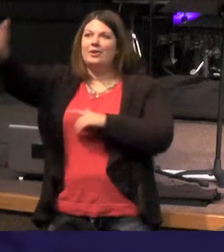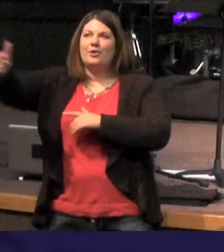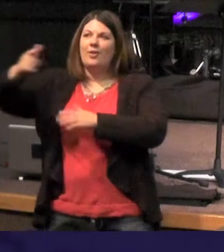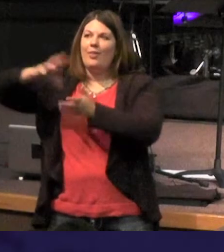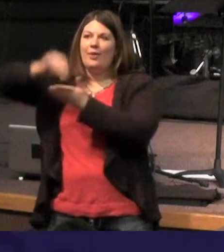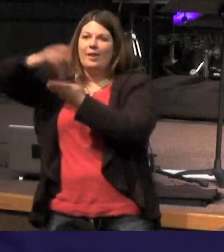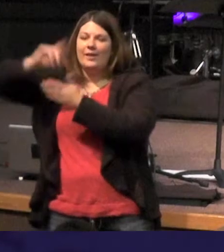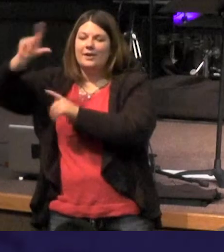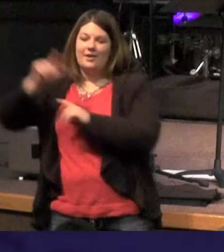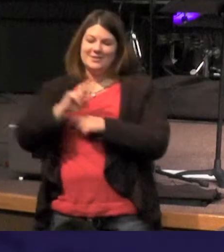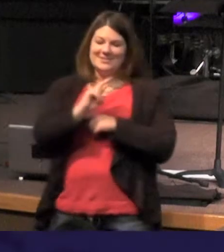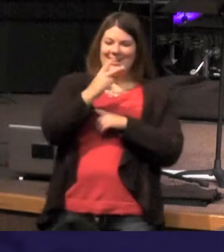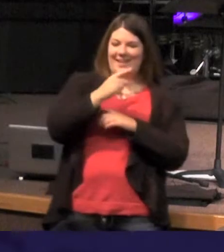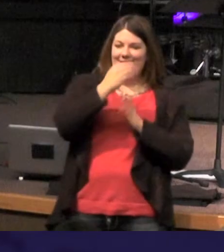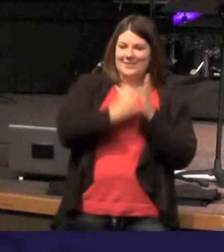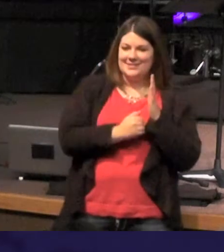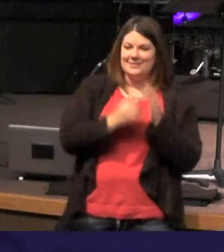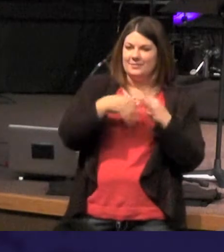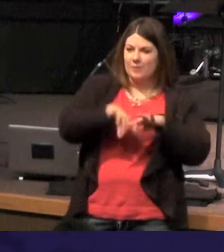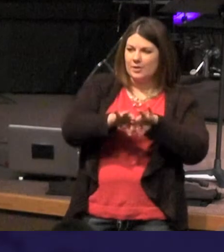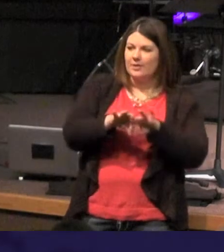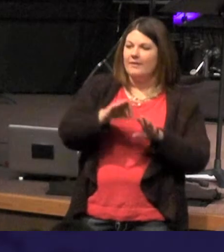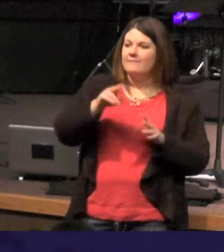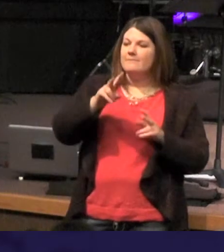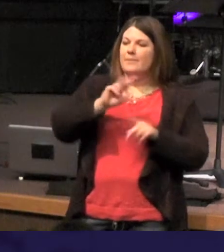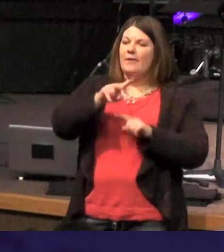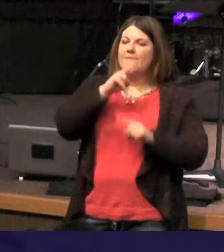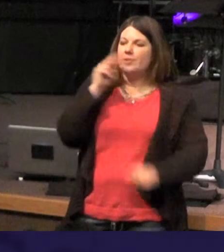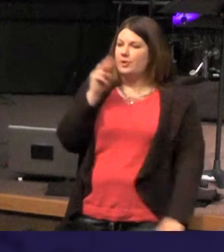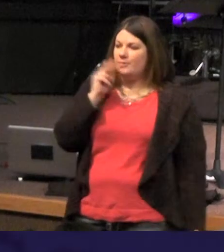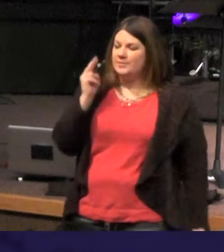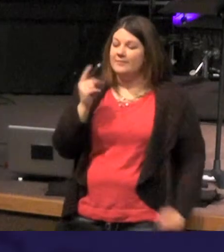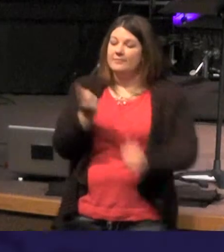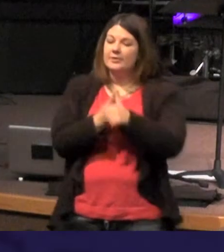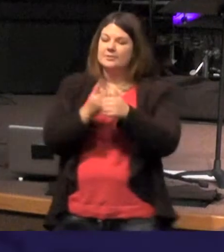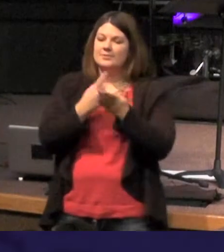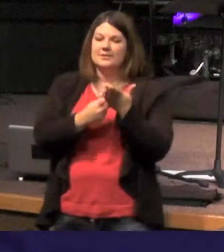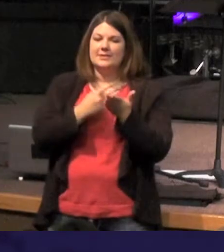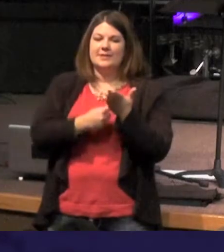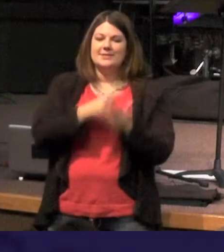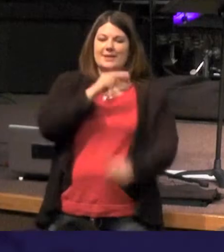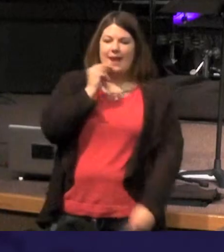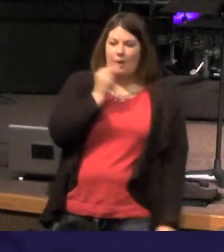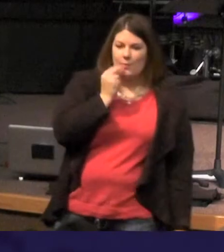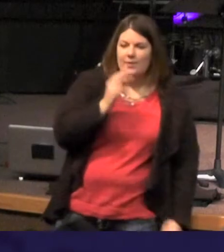this is our second lesson - this about verbs - the first lessons is about nouns and the second lesson is about verbs